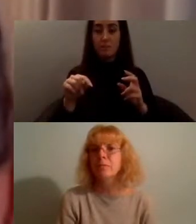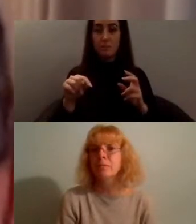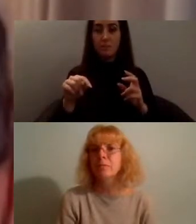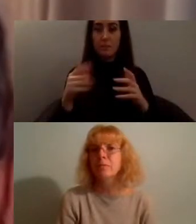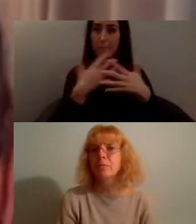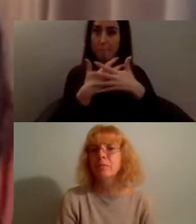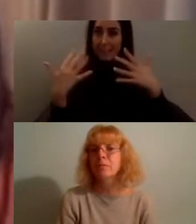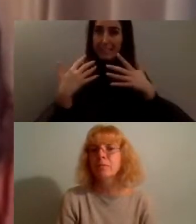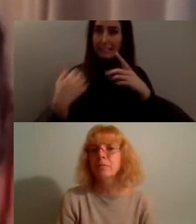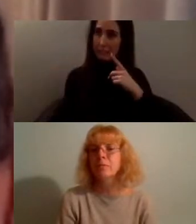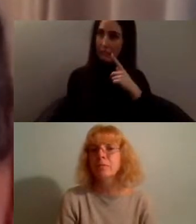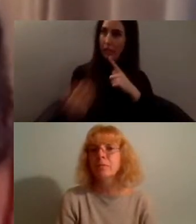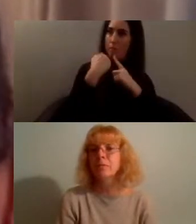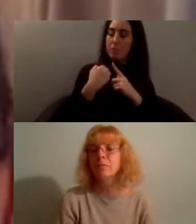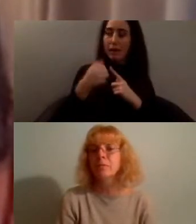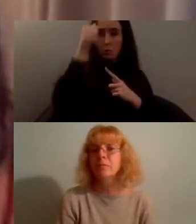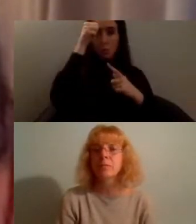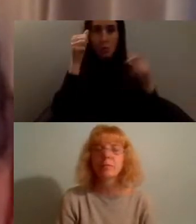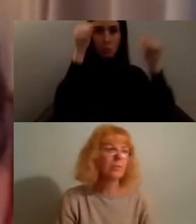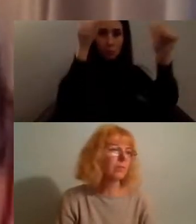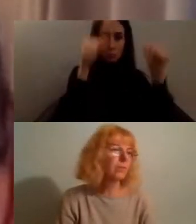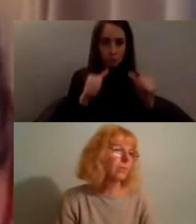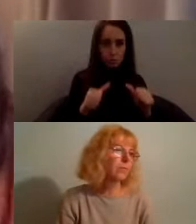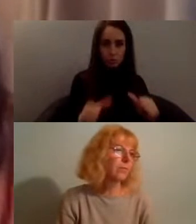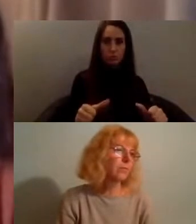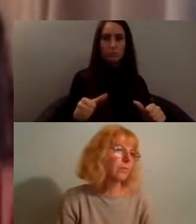like Mireille Harper's ten steps to non-optical allyship